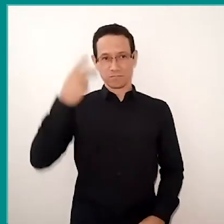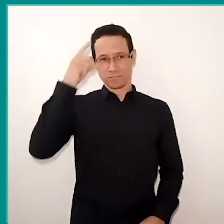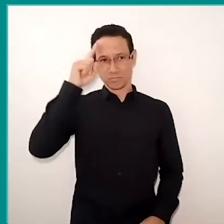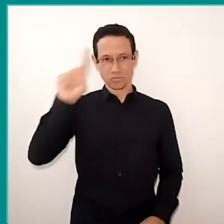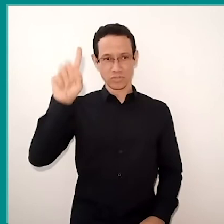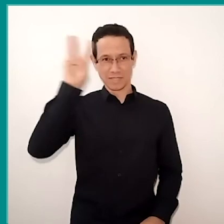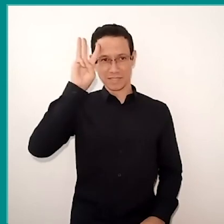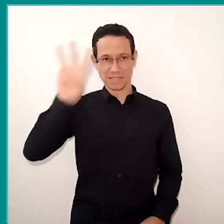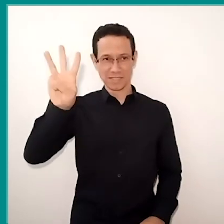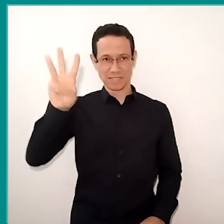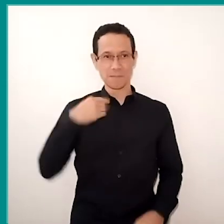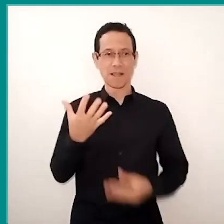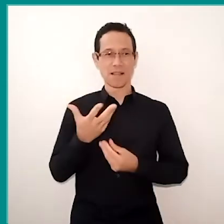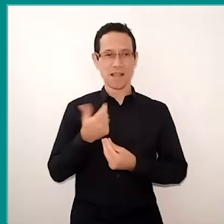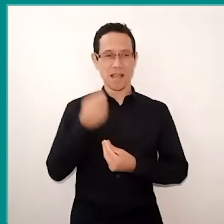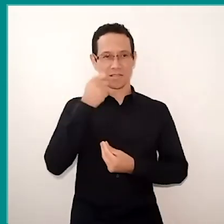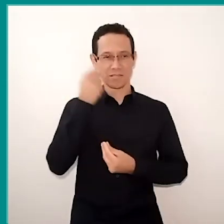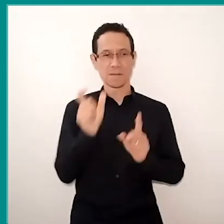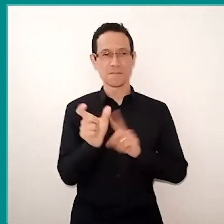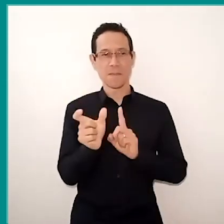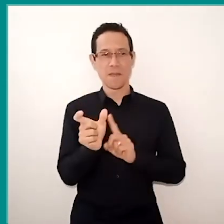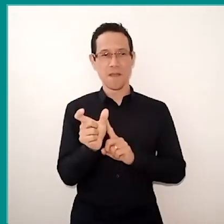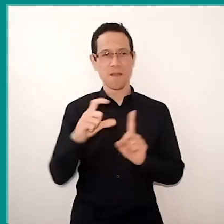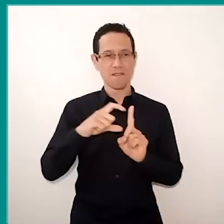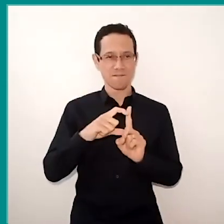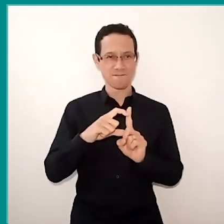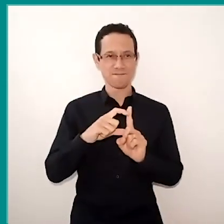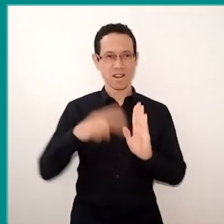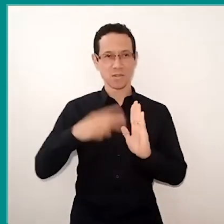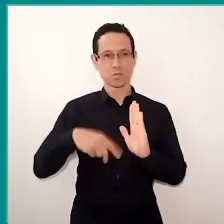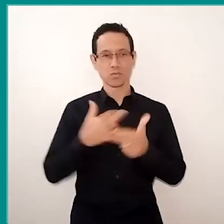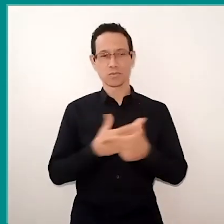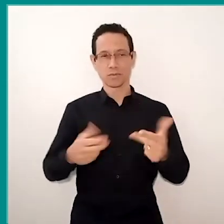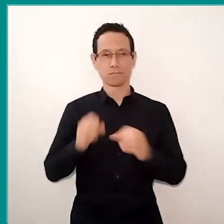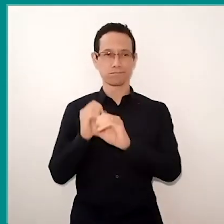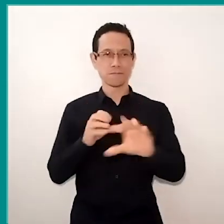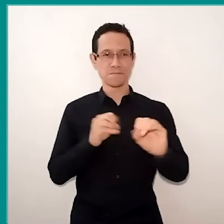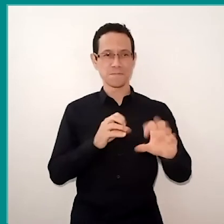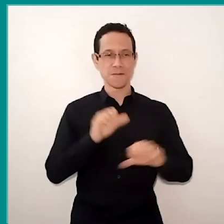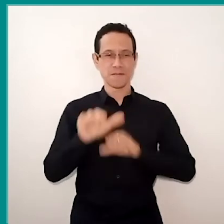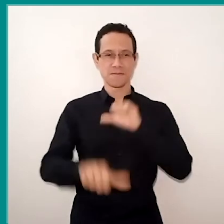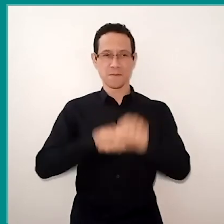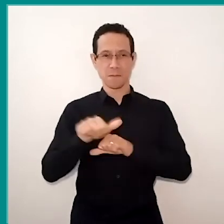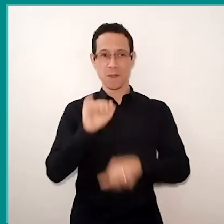Art, Word and Reading: by a Transformative Education. On behalf of Itaú Social, of Sesc São Paulo,